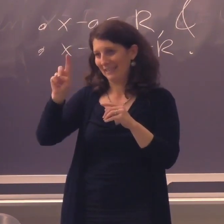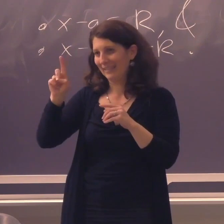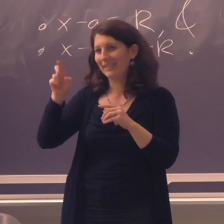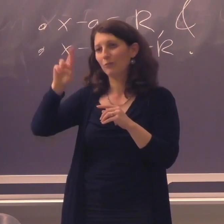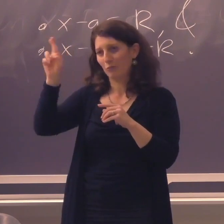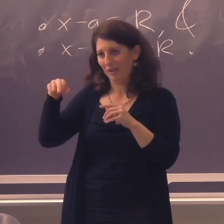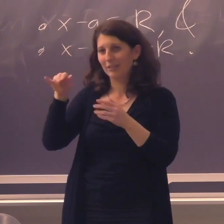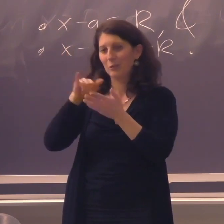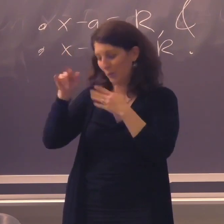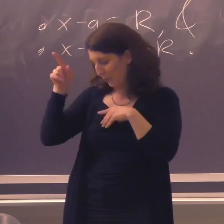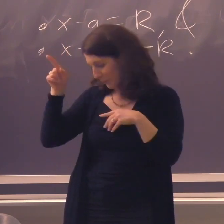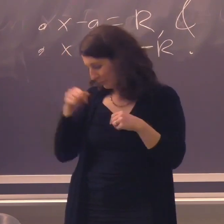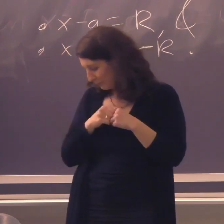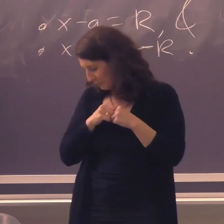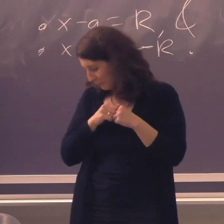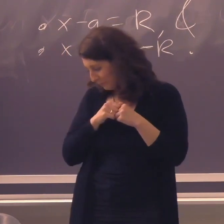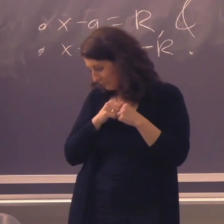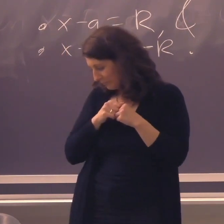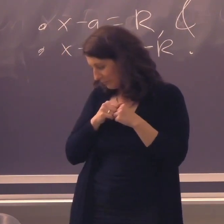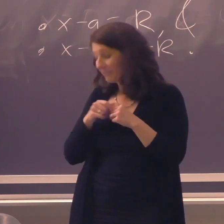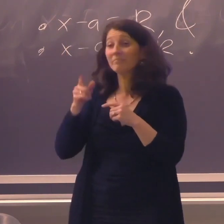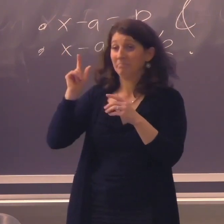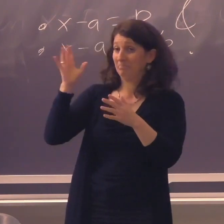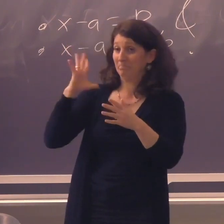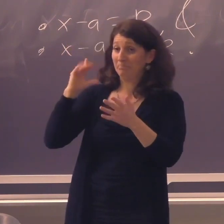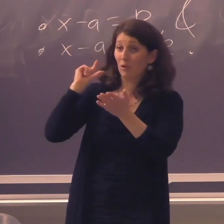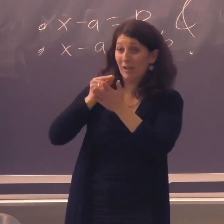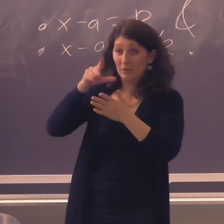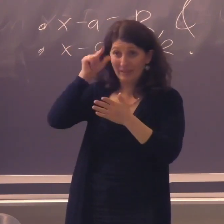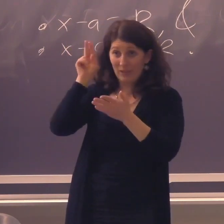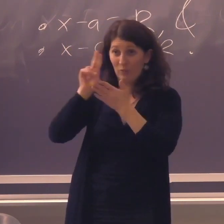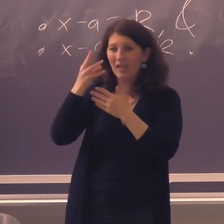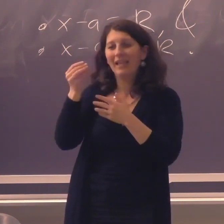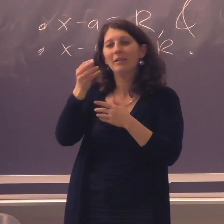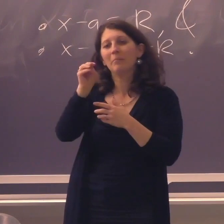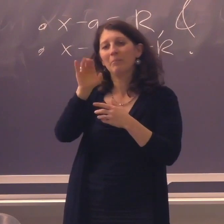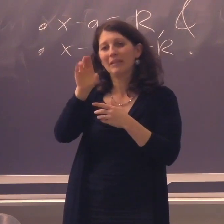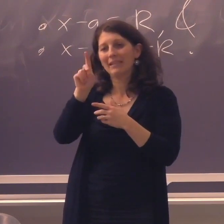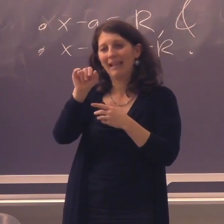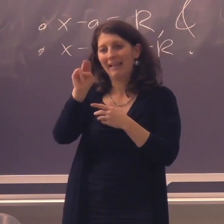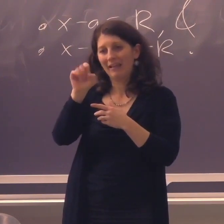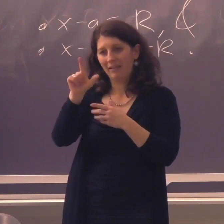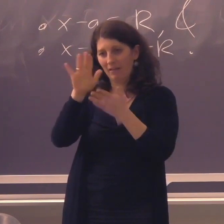He teaches ASL at NTID, National Technical Institute for the Deaf, in Rochester, New York.